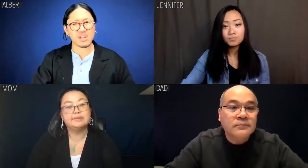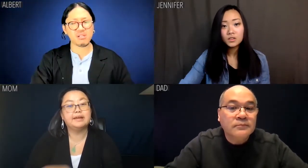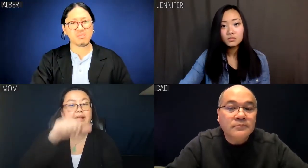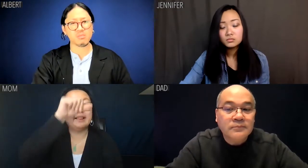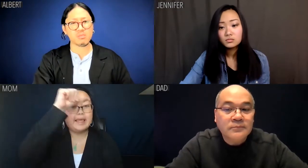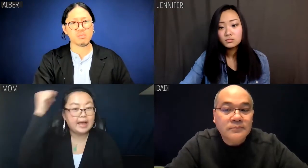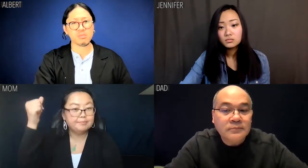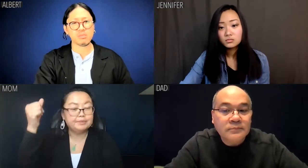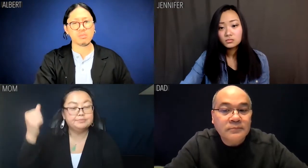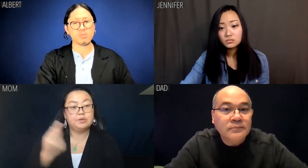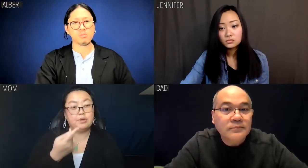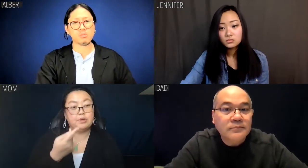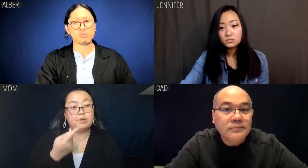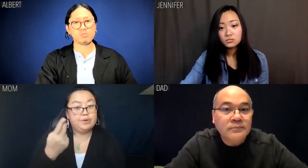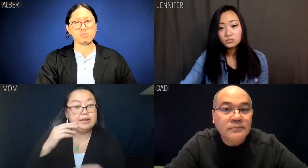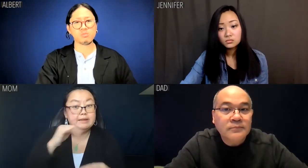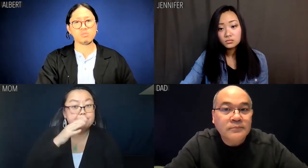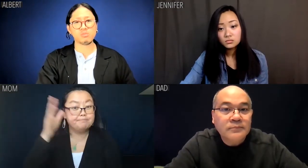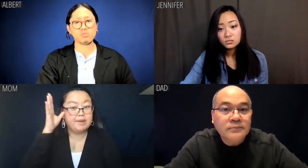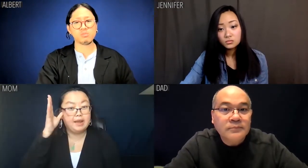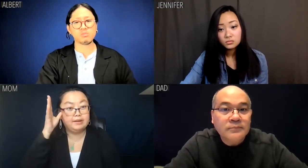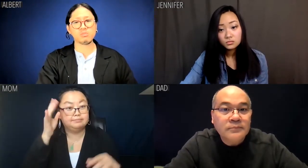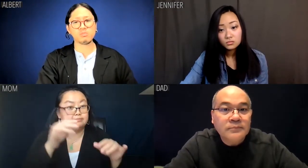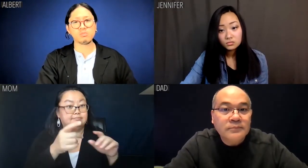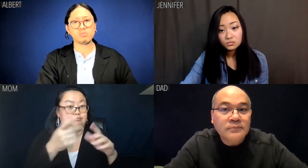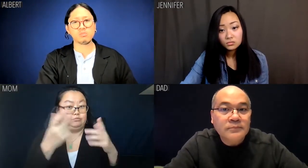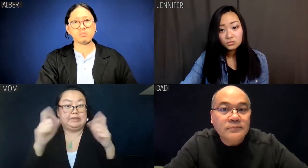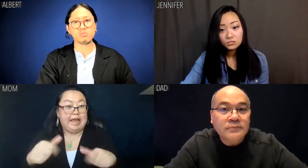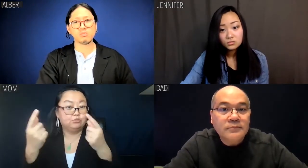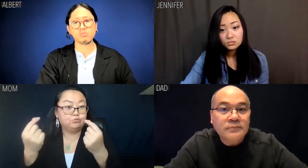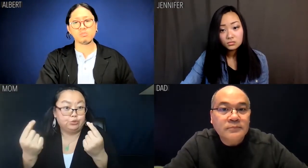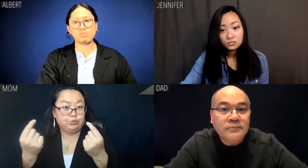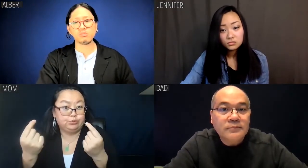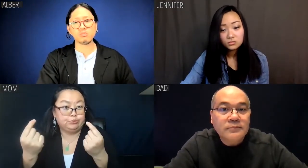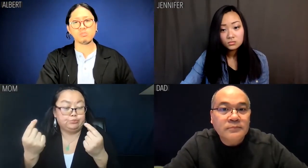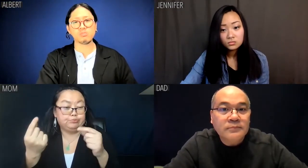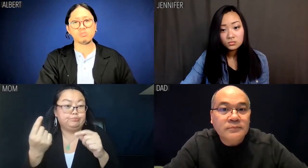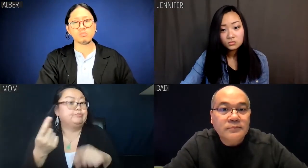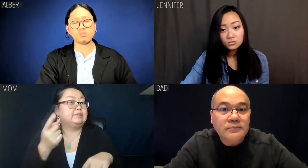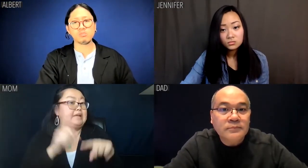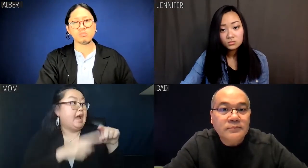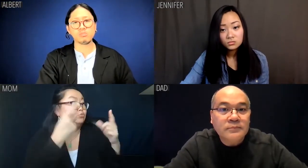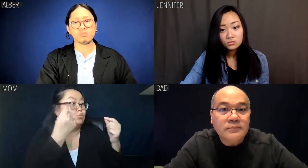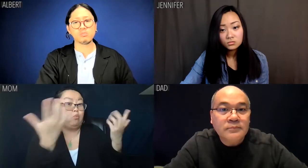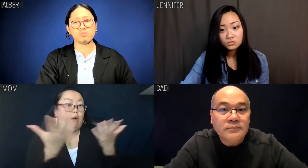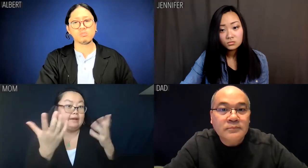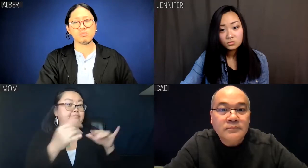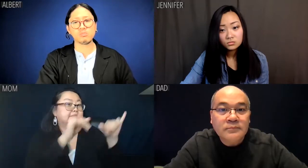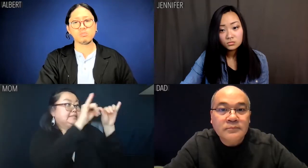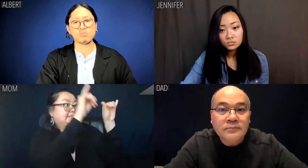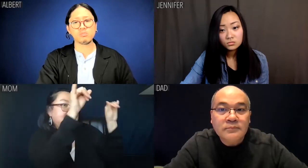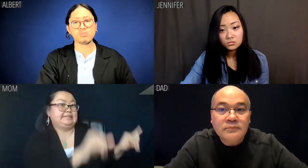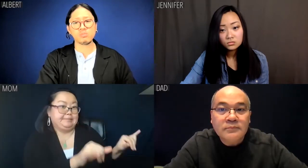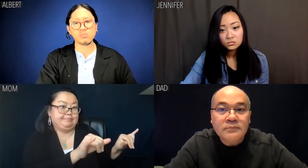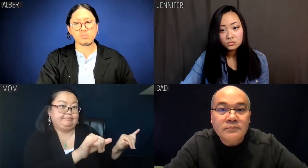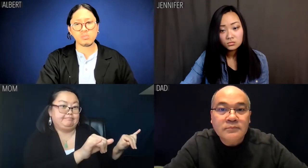Mom: Albert. As parents, we can't control the system.